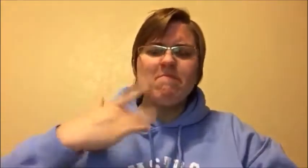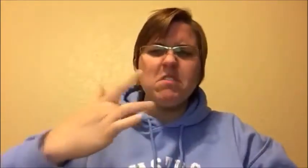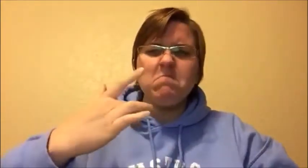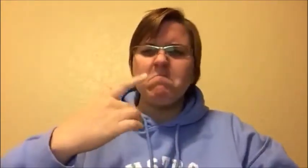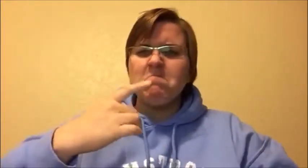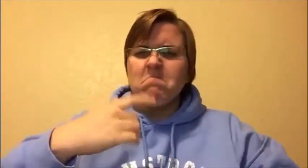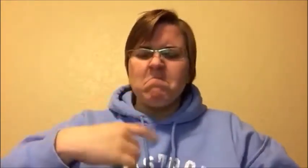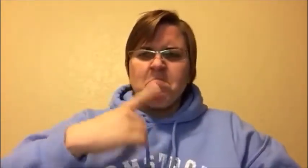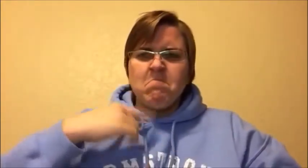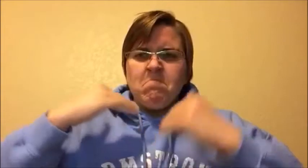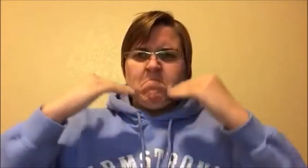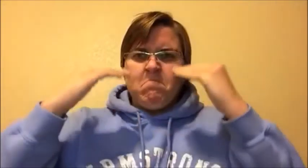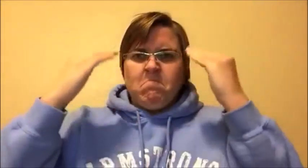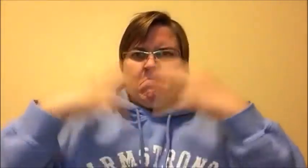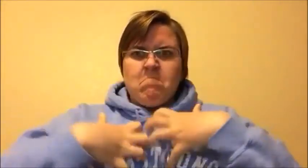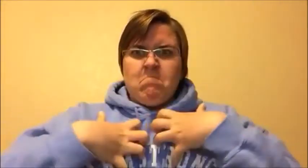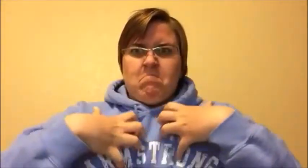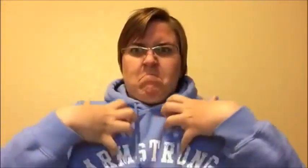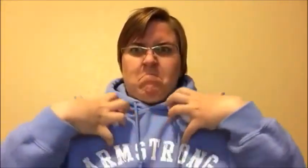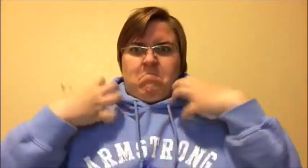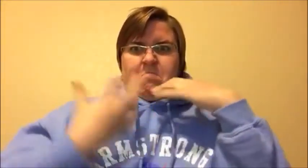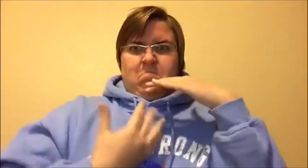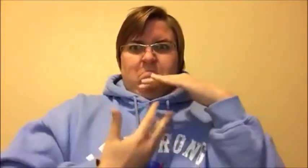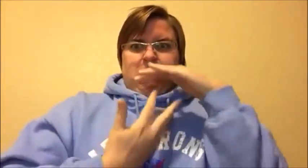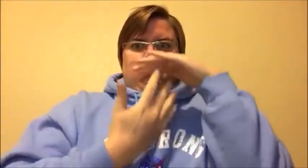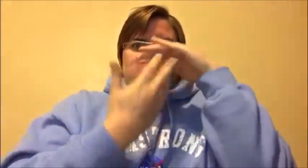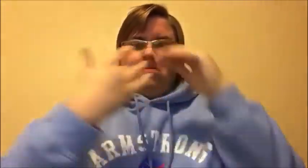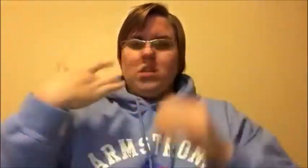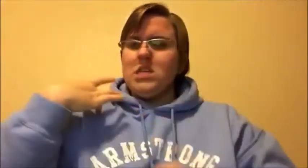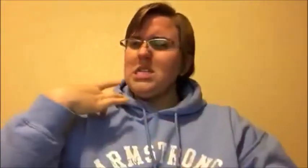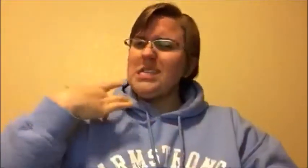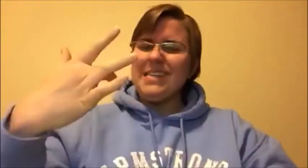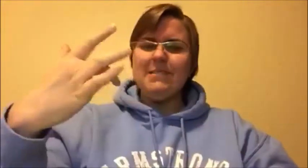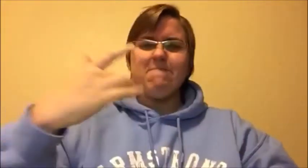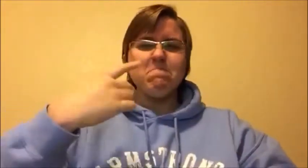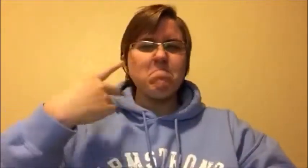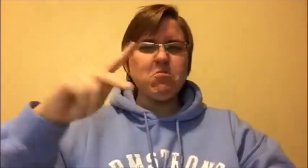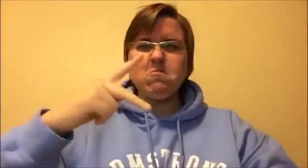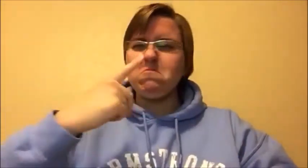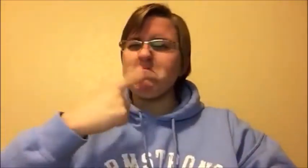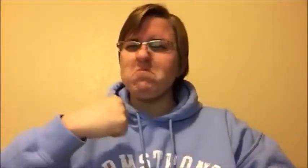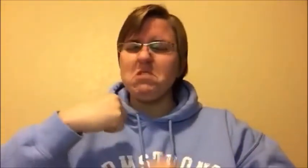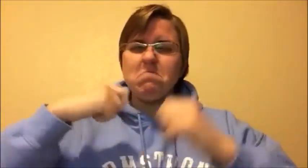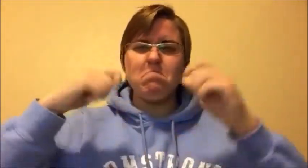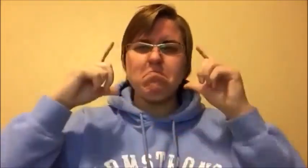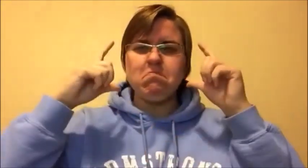He tends to have a short temper and blows up often.